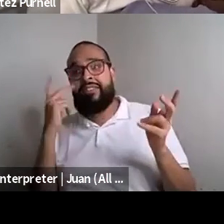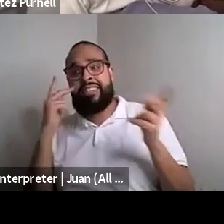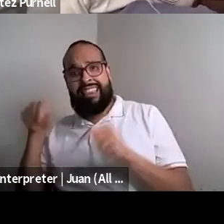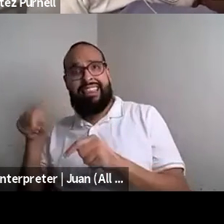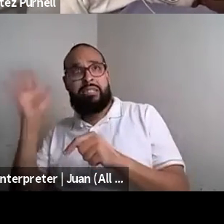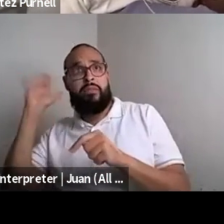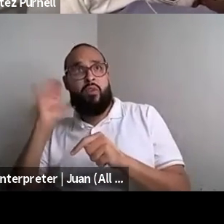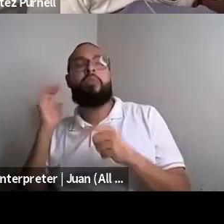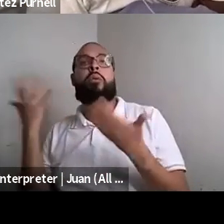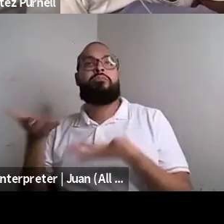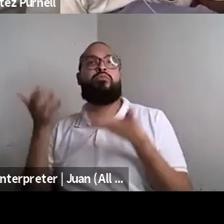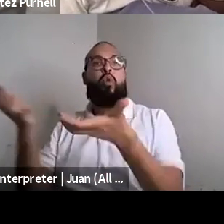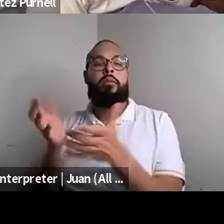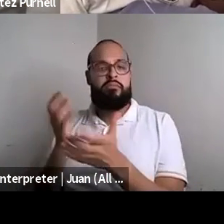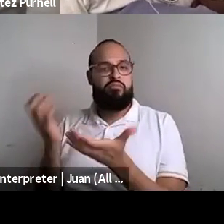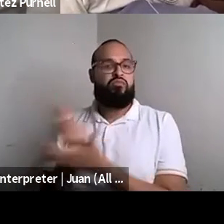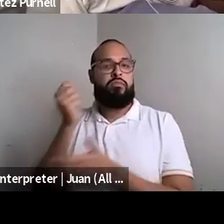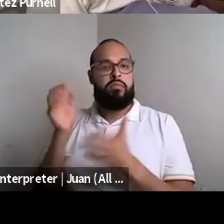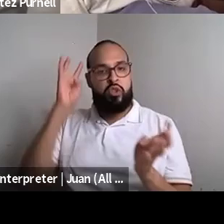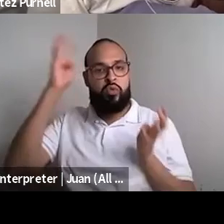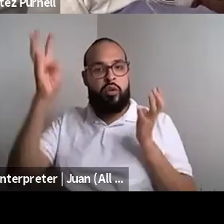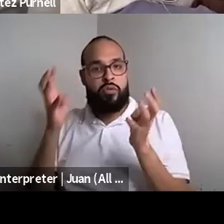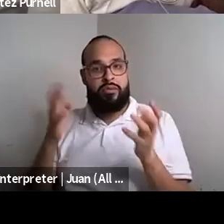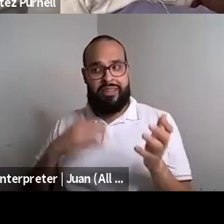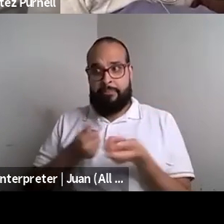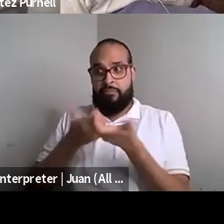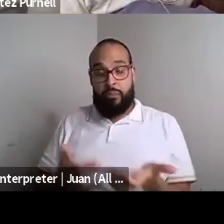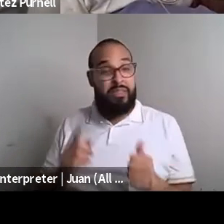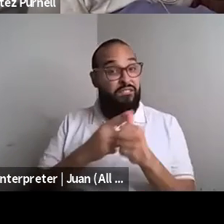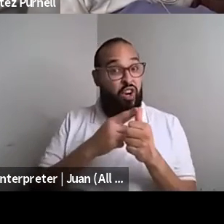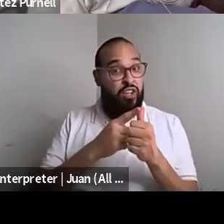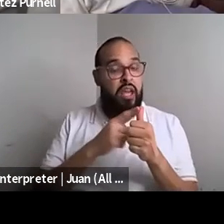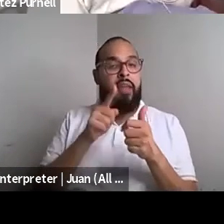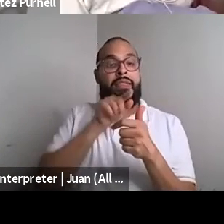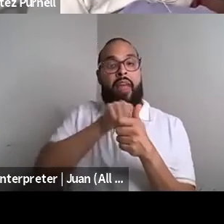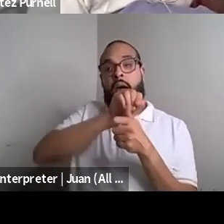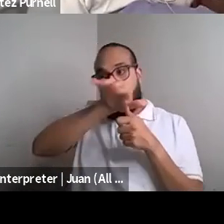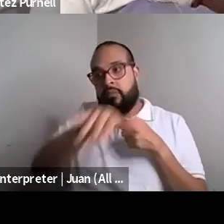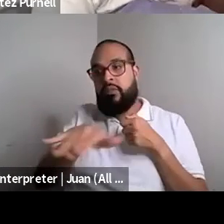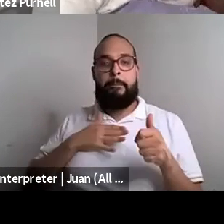Kokumo: Right, my poetry informs money but but my I always wanted to create a genre of music.